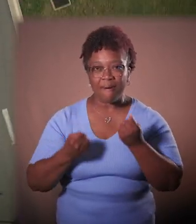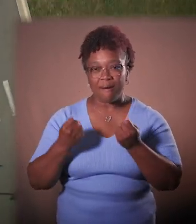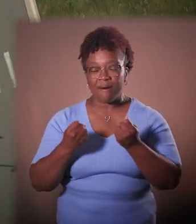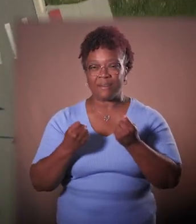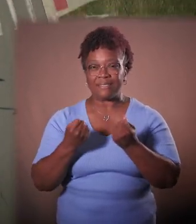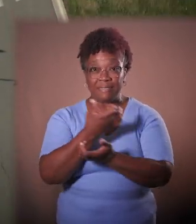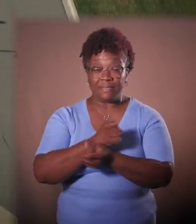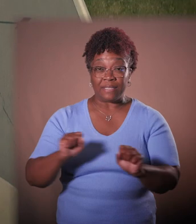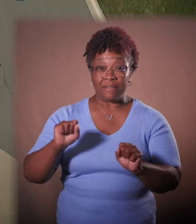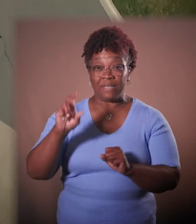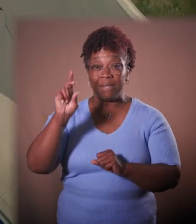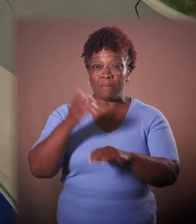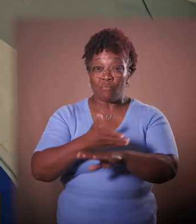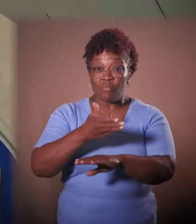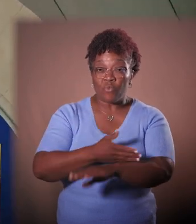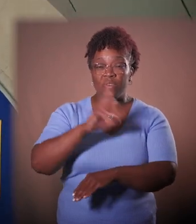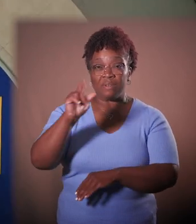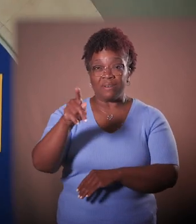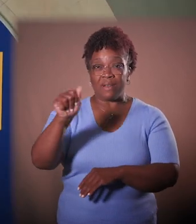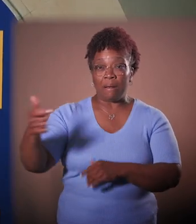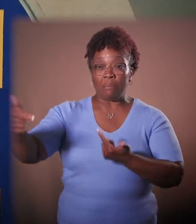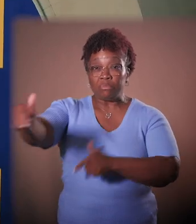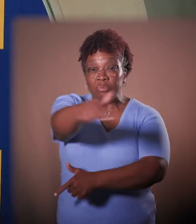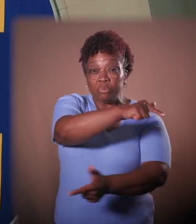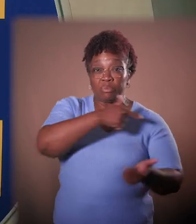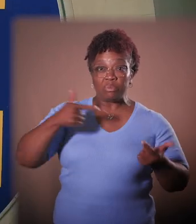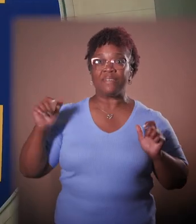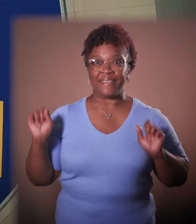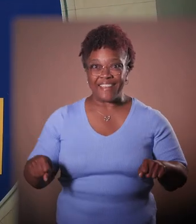to exchange safety enhancing data with the world around them.